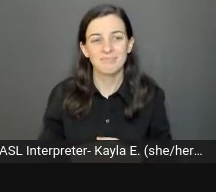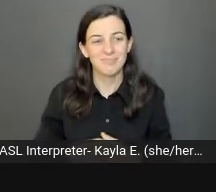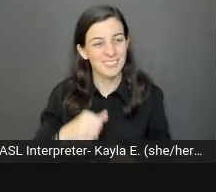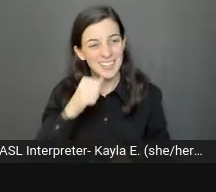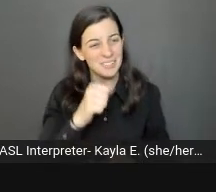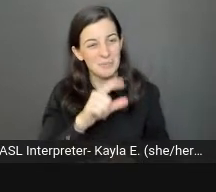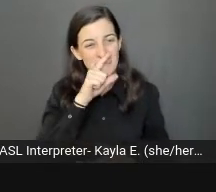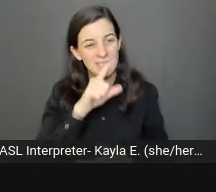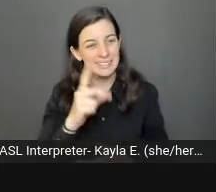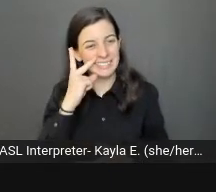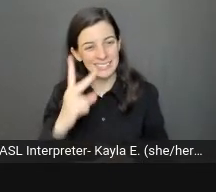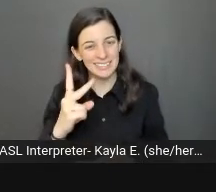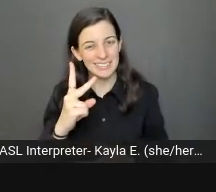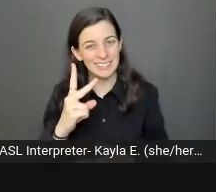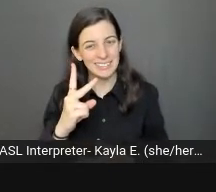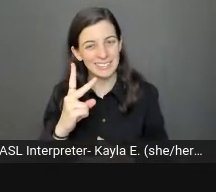and I feel like it should be there